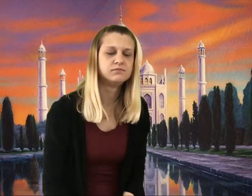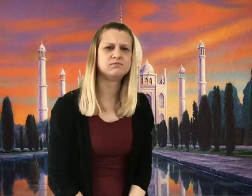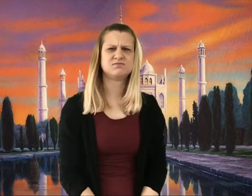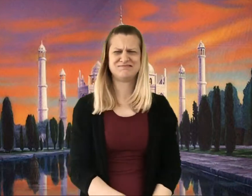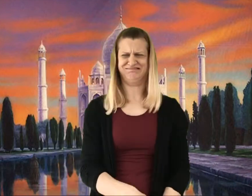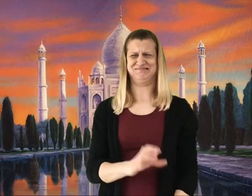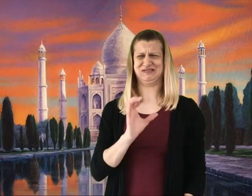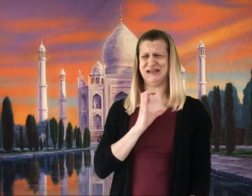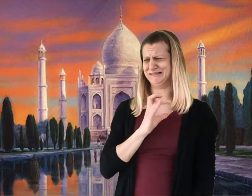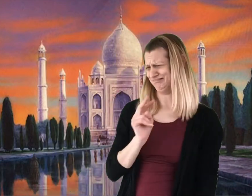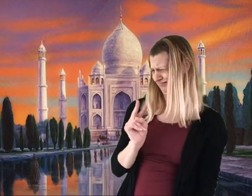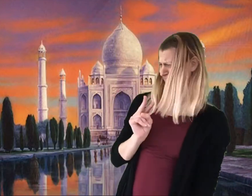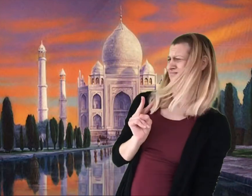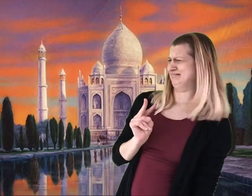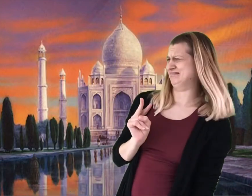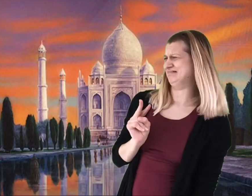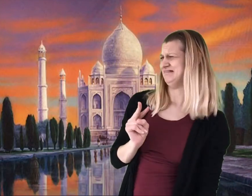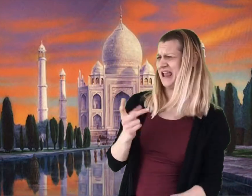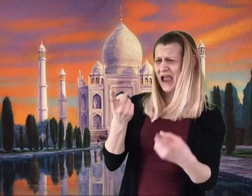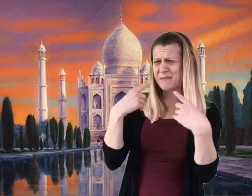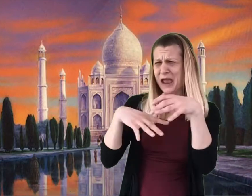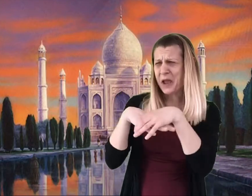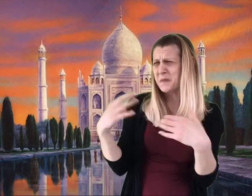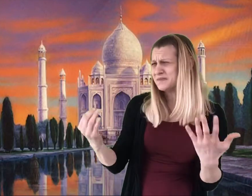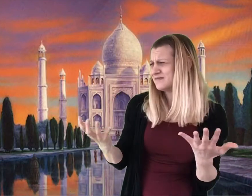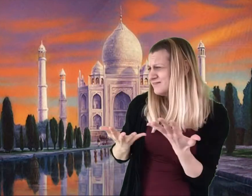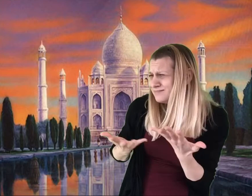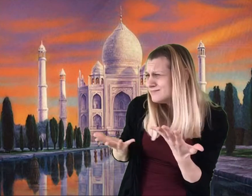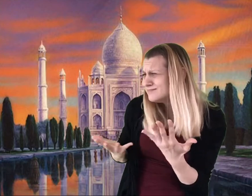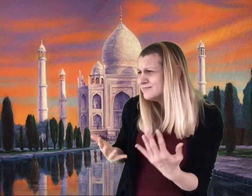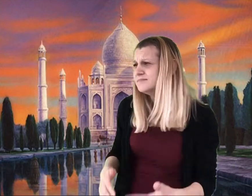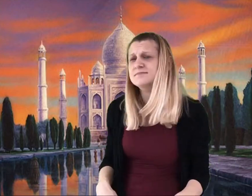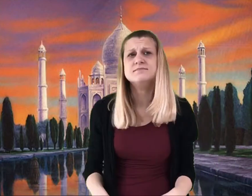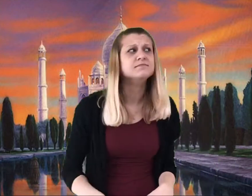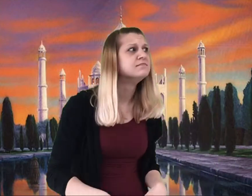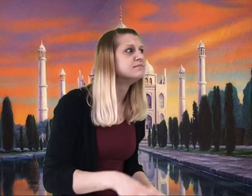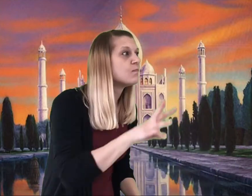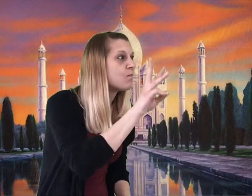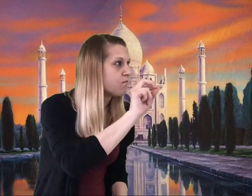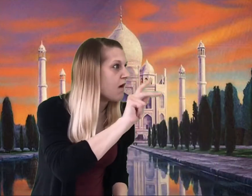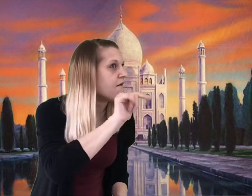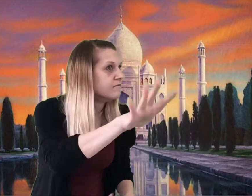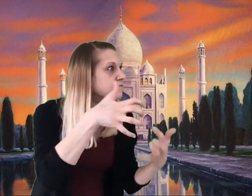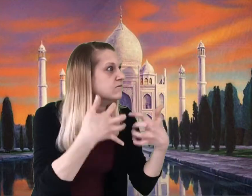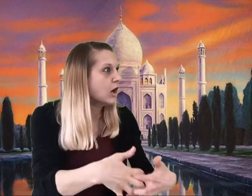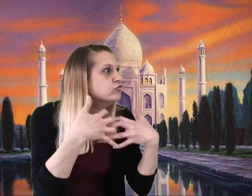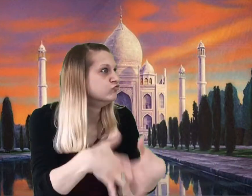"Out of where?" asked Charlie. "Wonka’s factory, of course!"